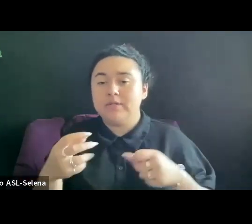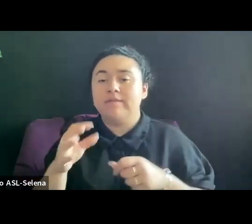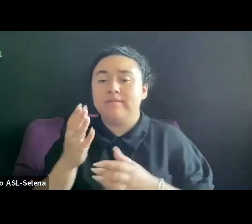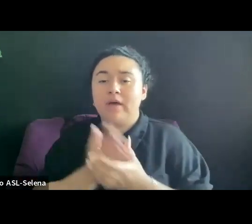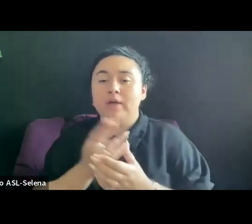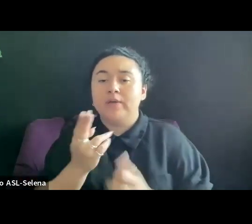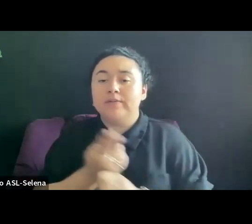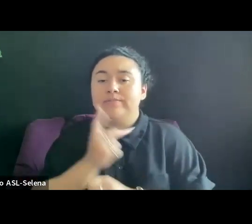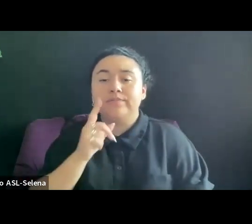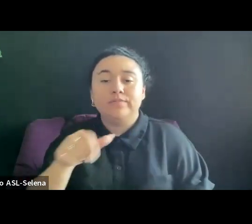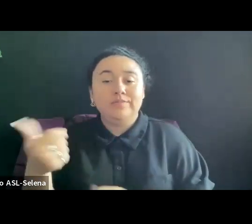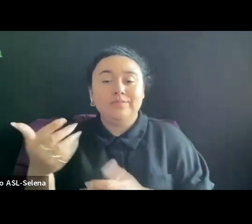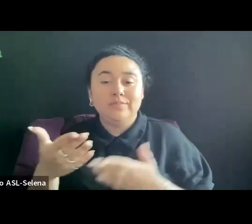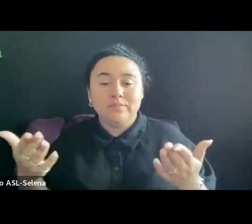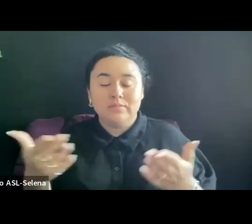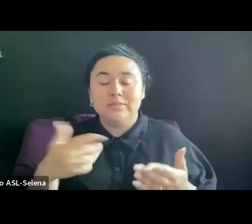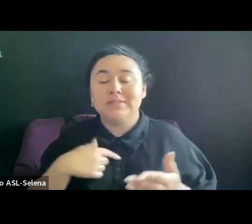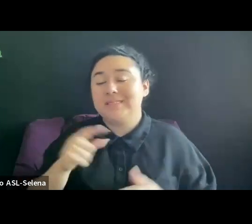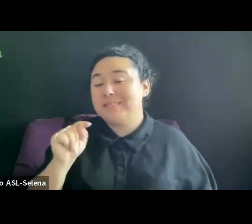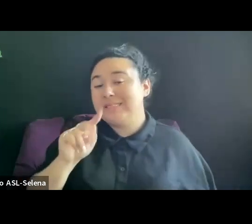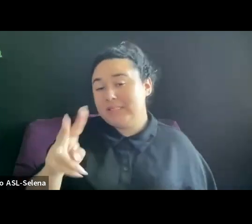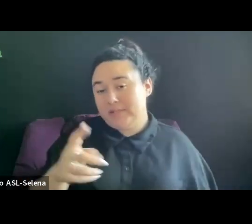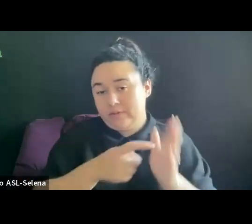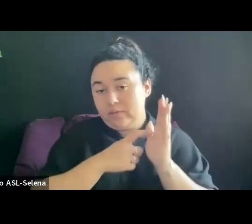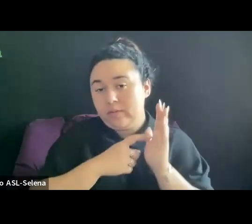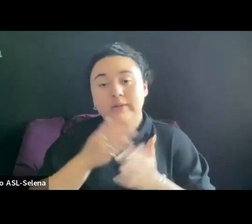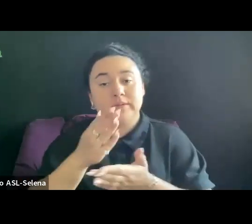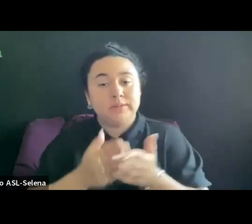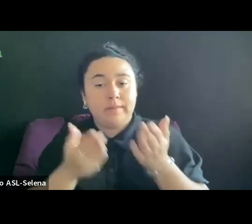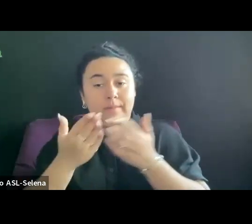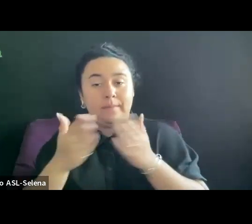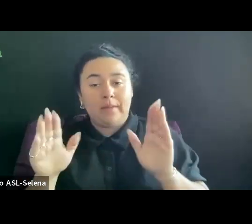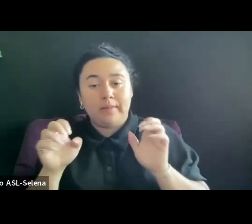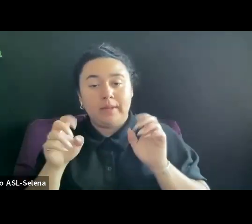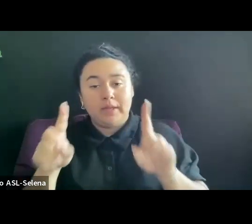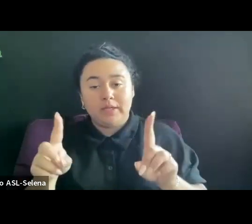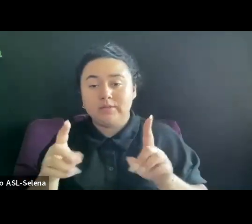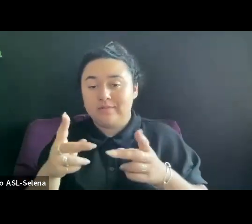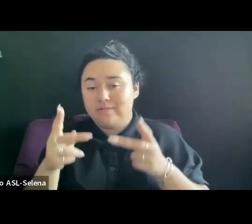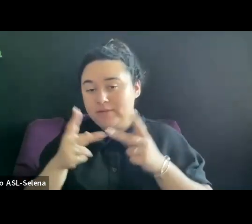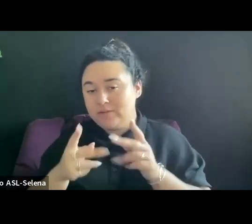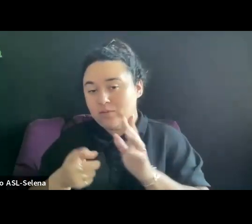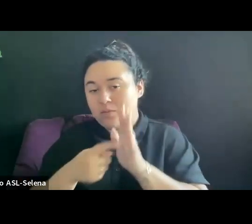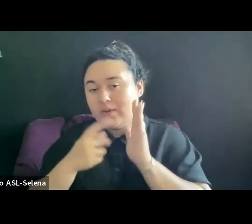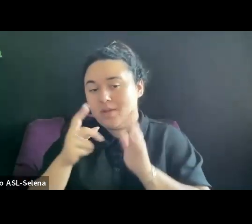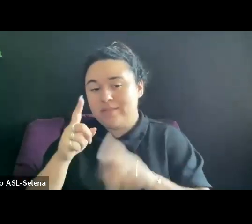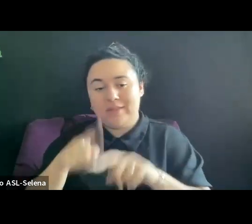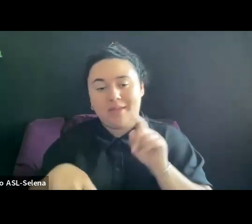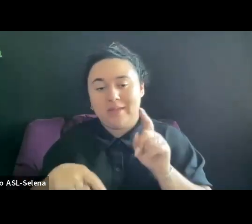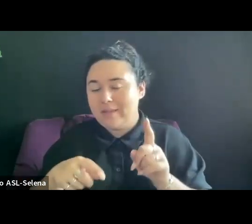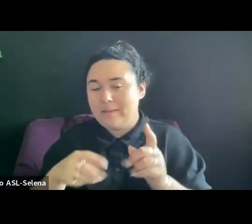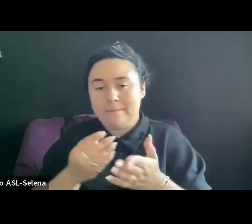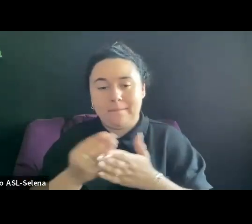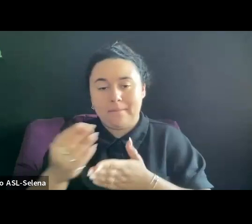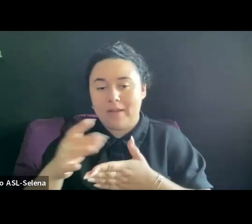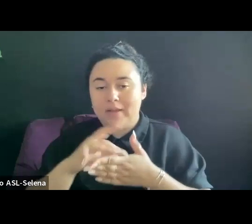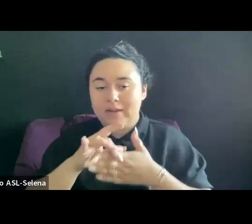AND SOME PUBLIC EDUCATIONAL FACILITIES REQUIRE THEM BECAUSE THEY CAN'T BUY CONTENT THAT DOESN'T HAVE